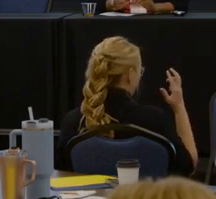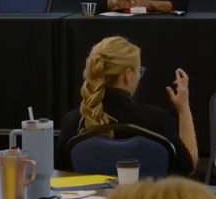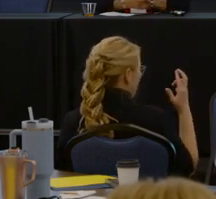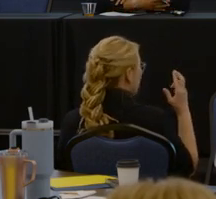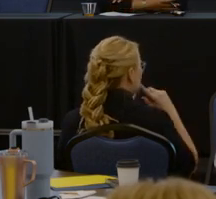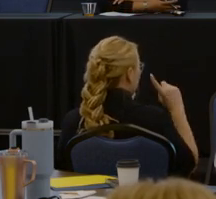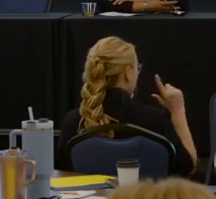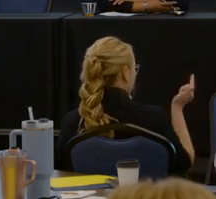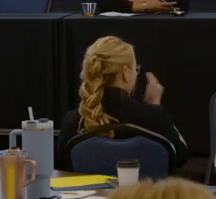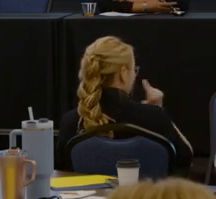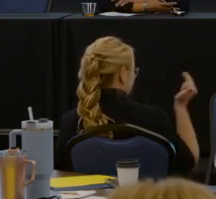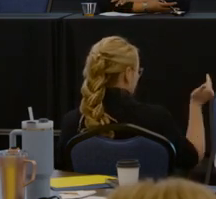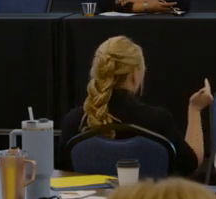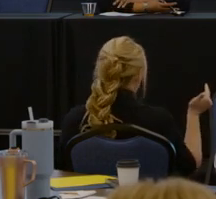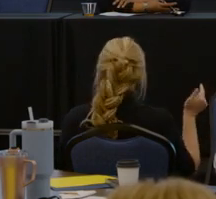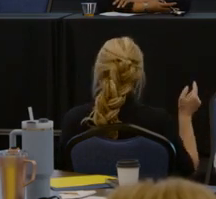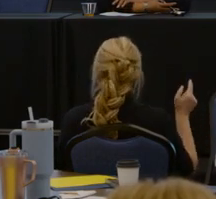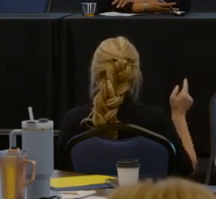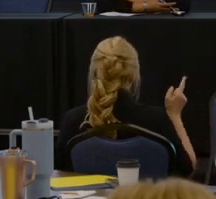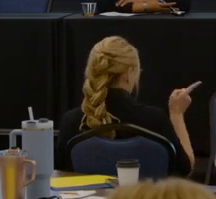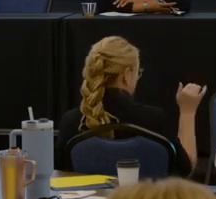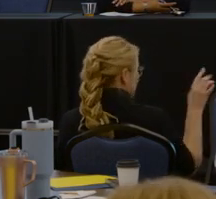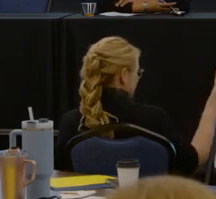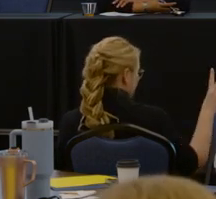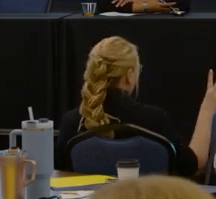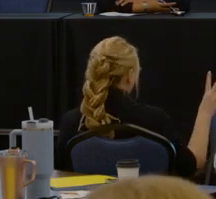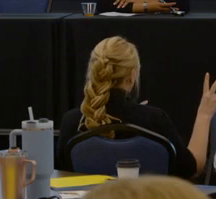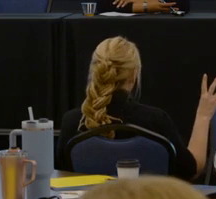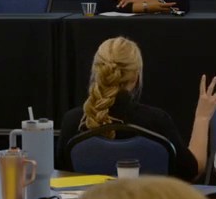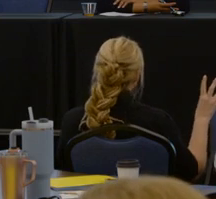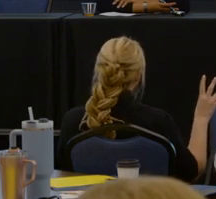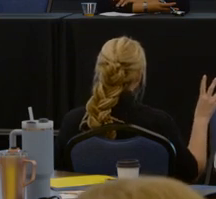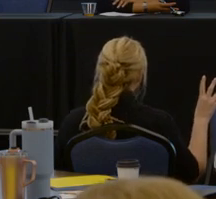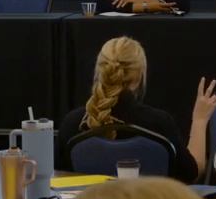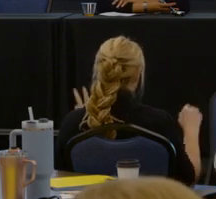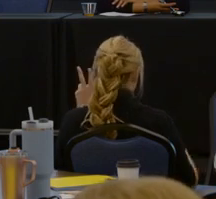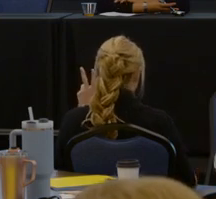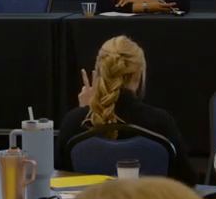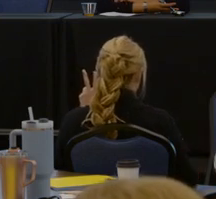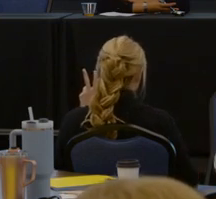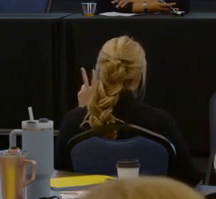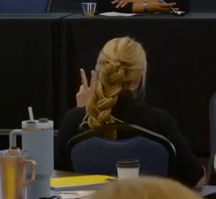So your table seven, next is table three and then table six, you're up.